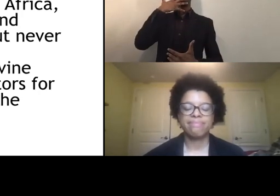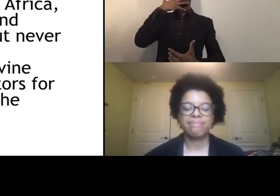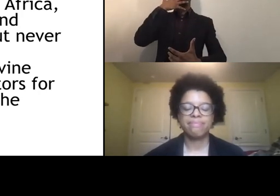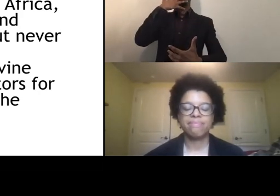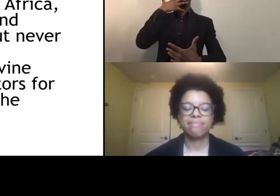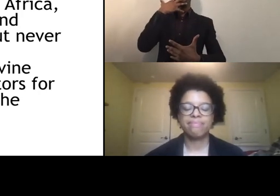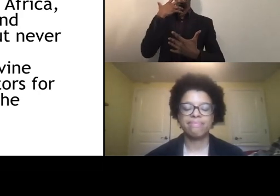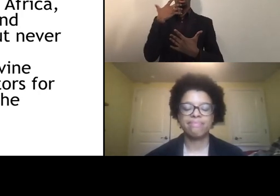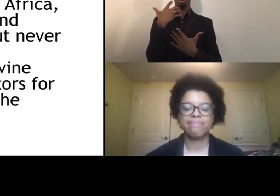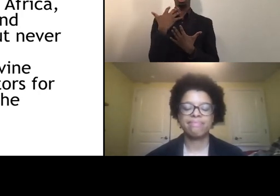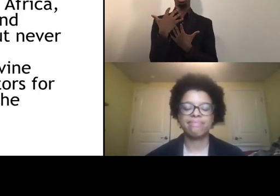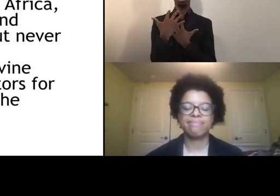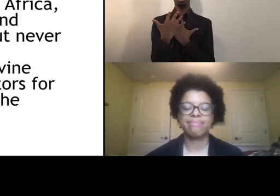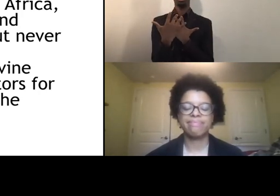(exhaling)